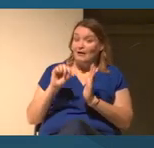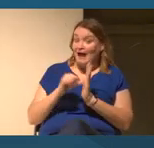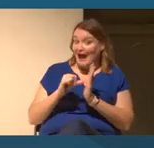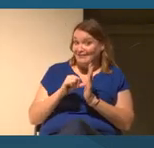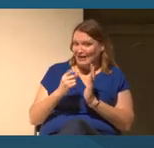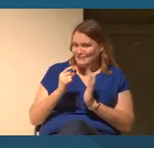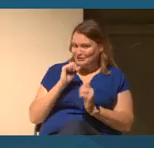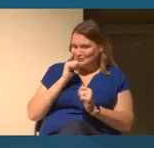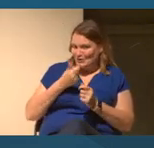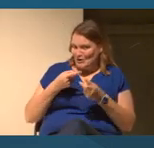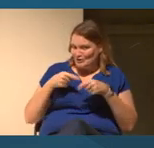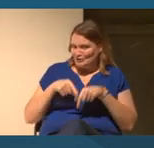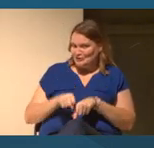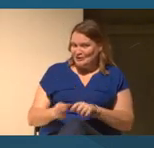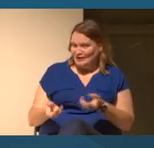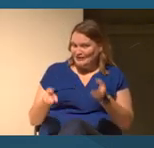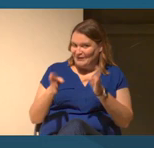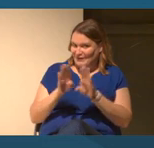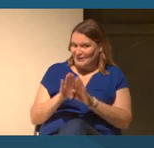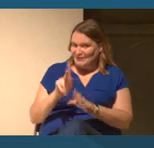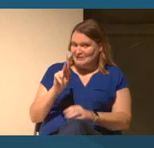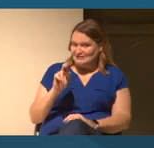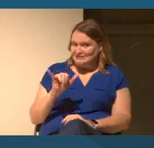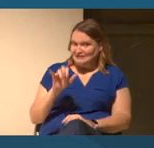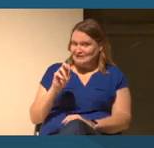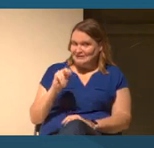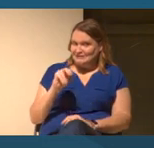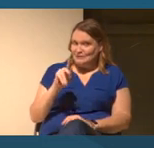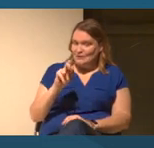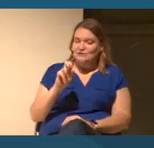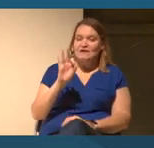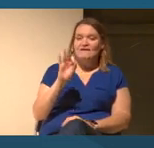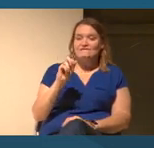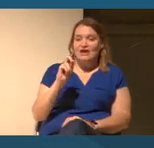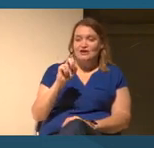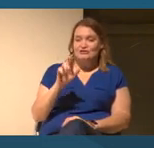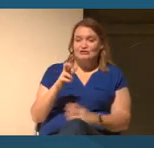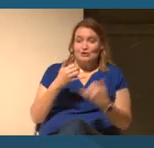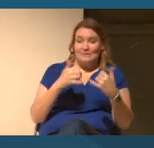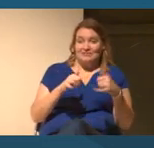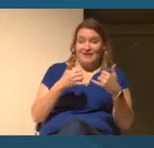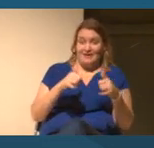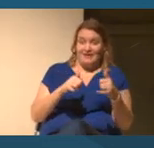our closing keynote, Fender Play Foundation partnered with LA Unified School District